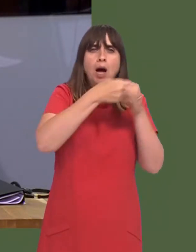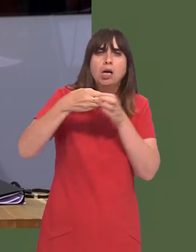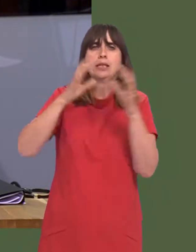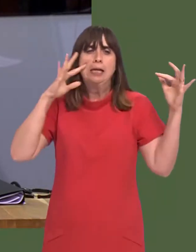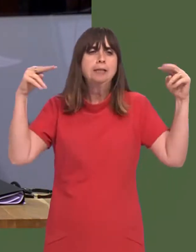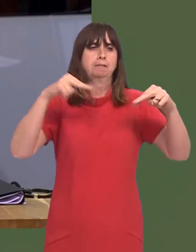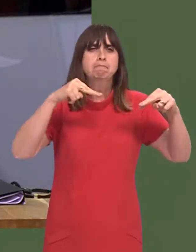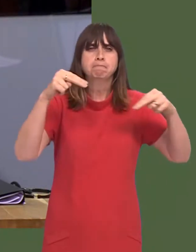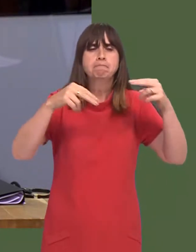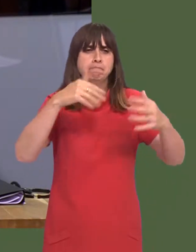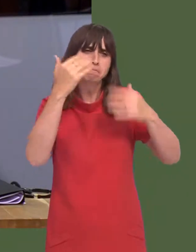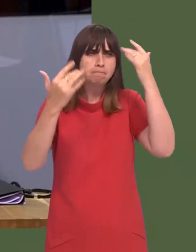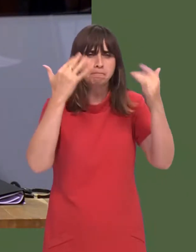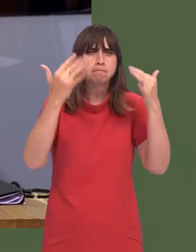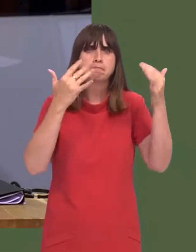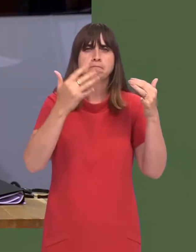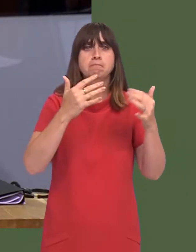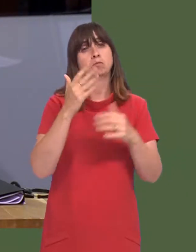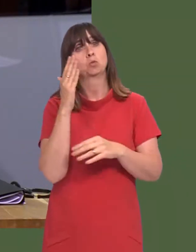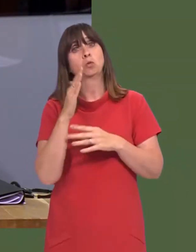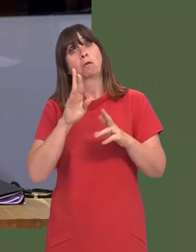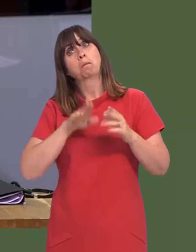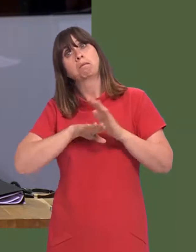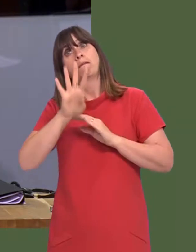theyíve made available today are backed up by evidence, showing, obviously, in the next